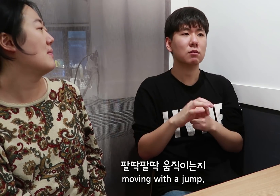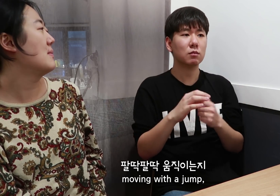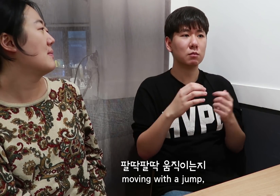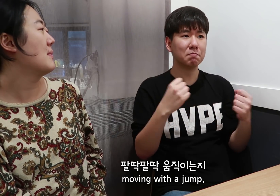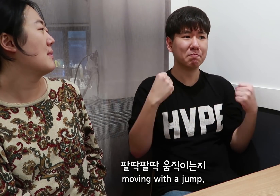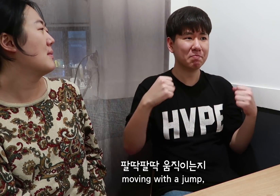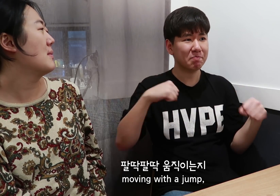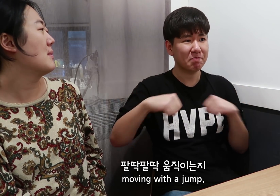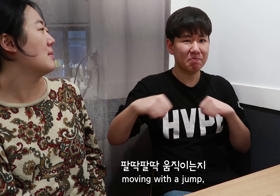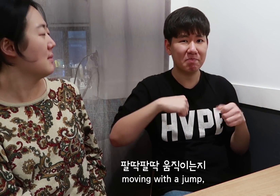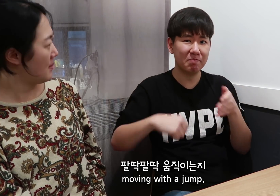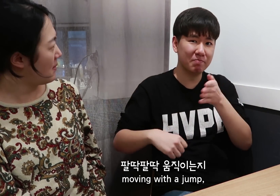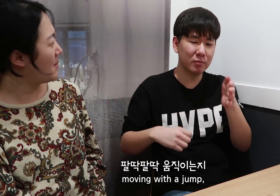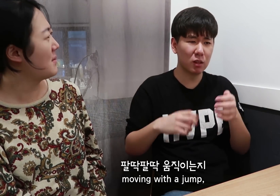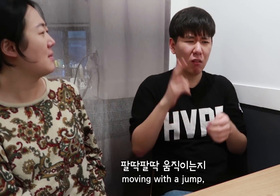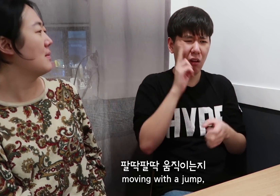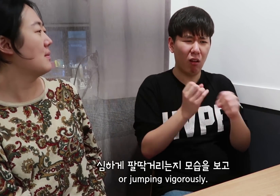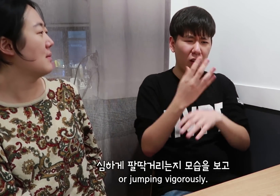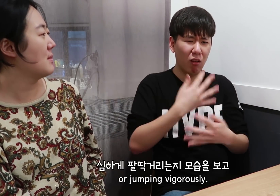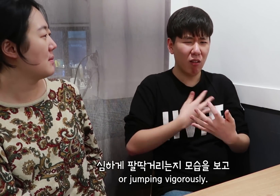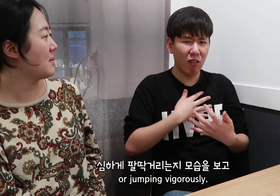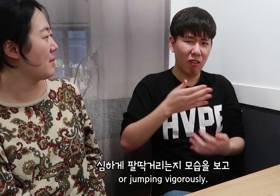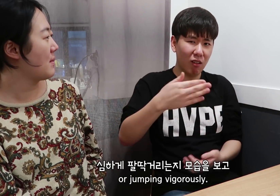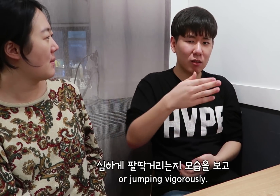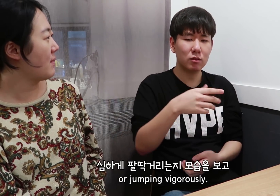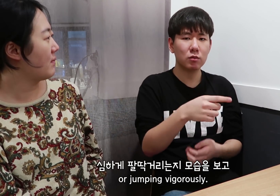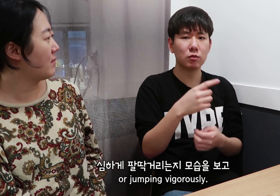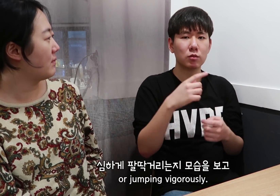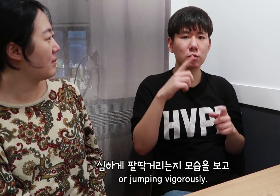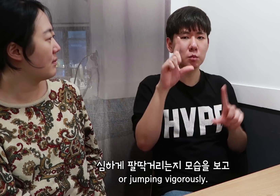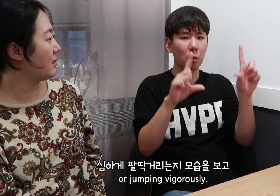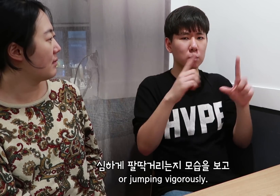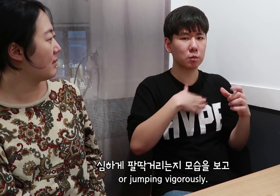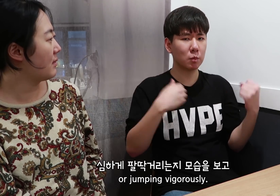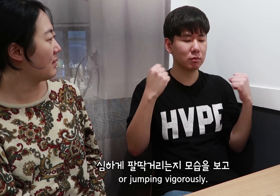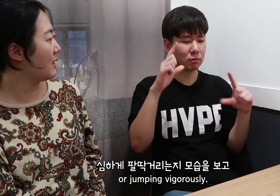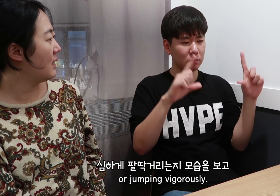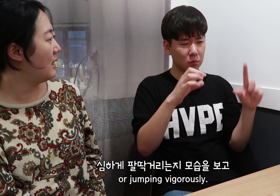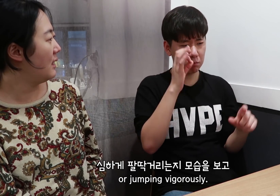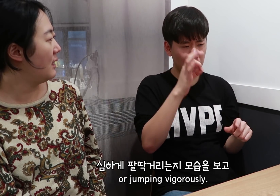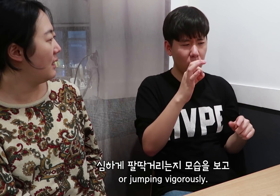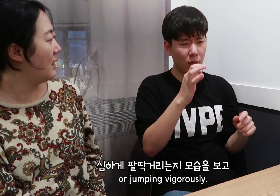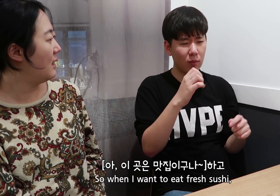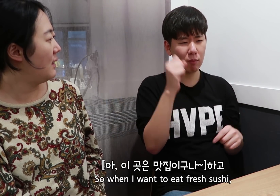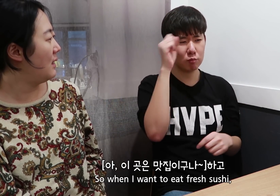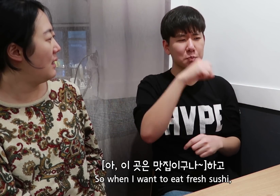moving with a jump, or jumping vigorously.